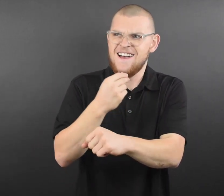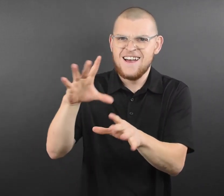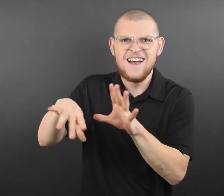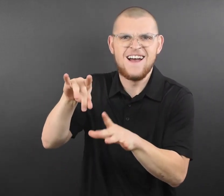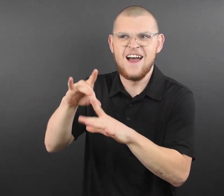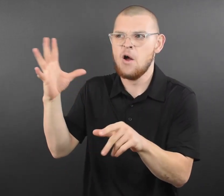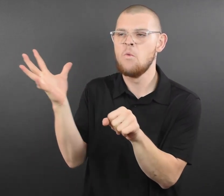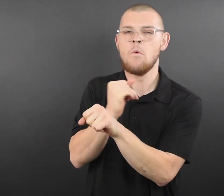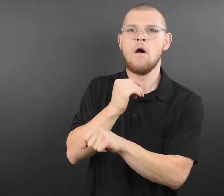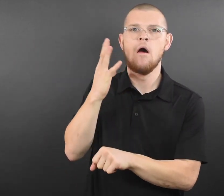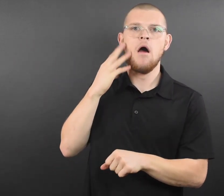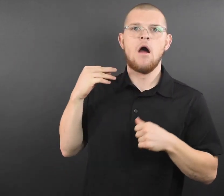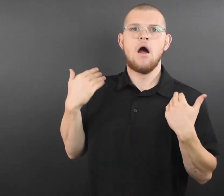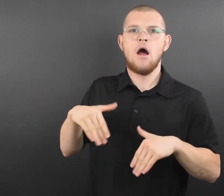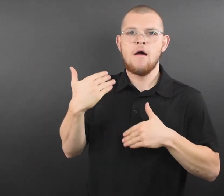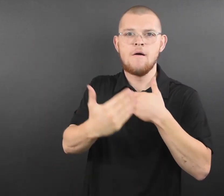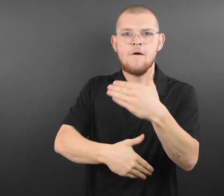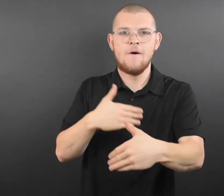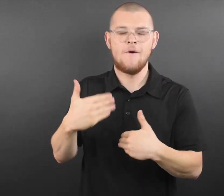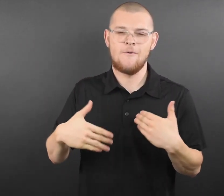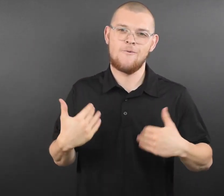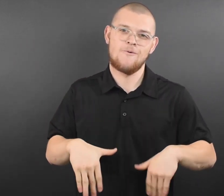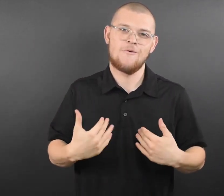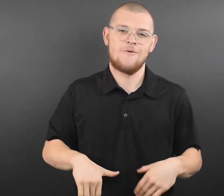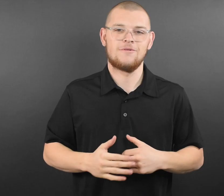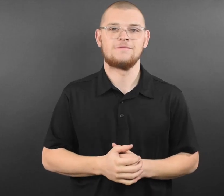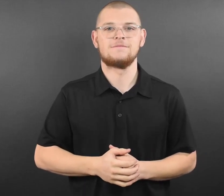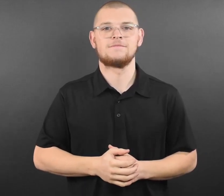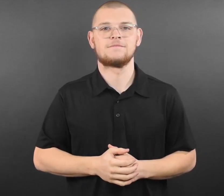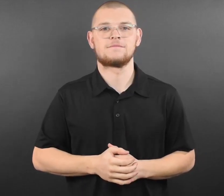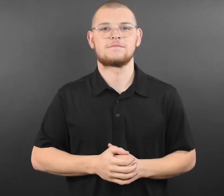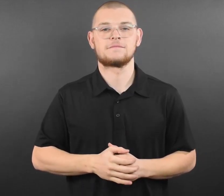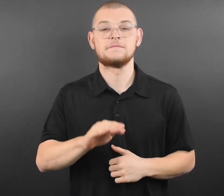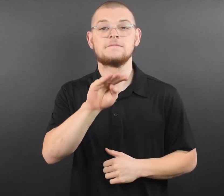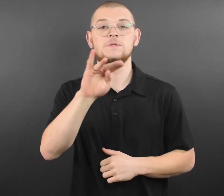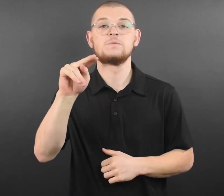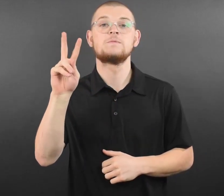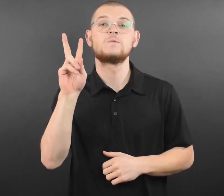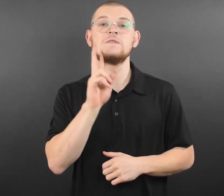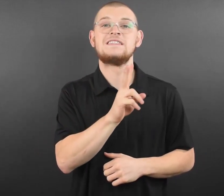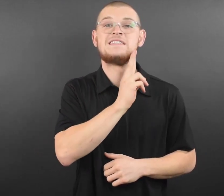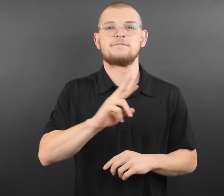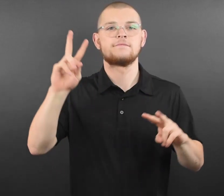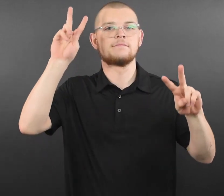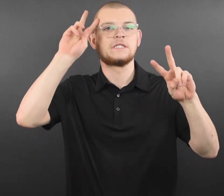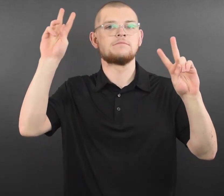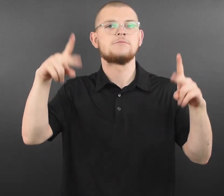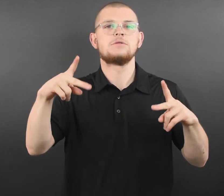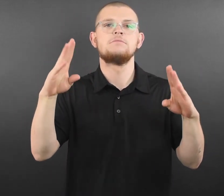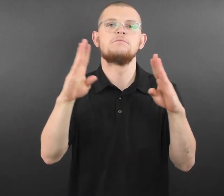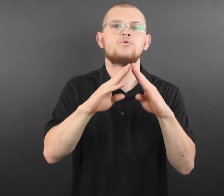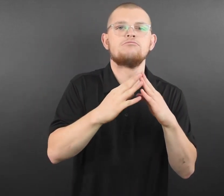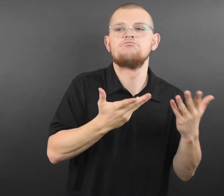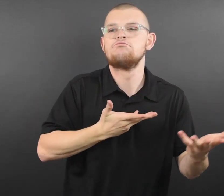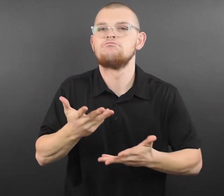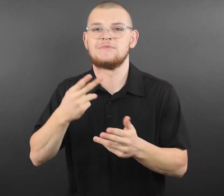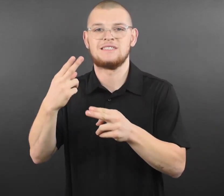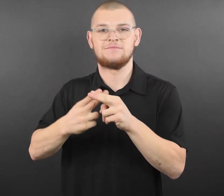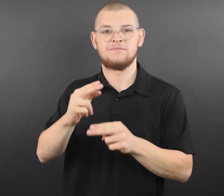critical step forward in vaccinating our youth to decrease the spread of COVID-19. We hope our